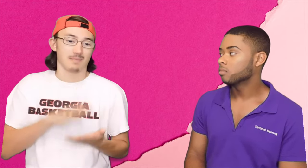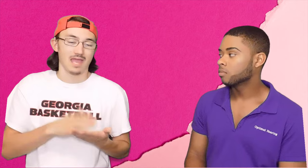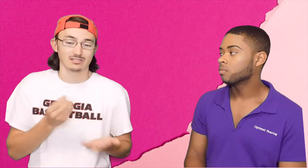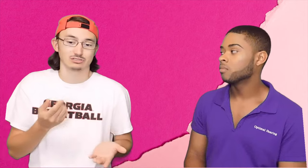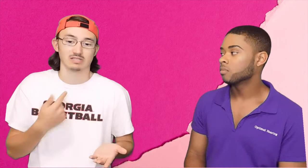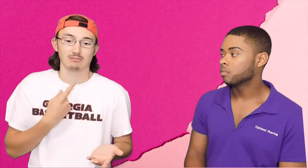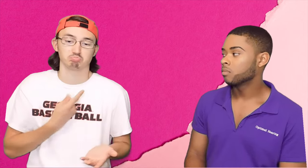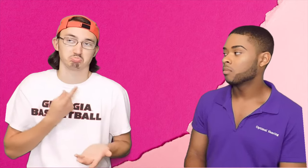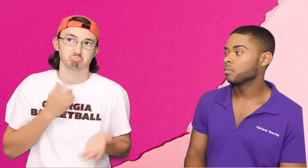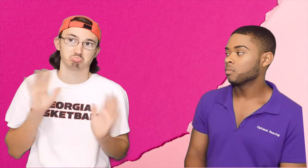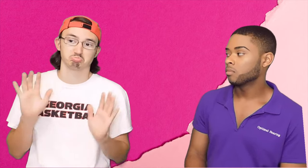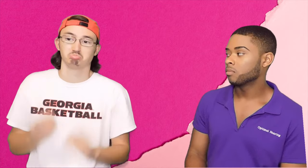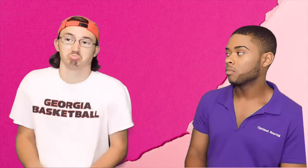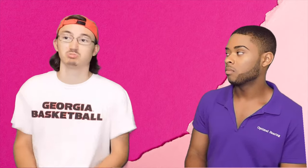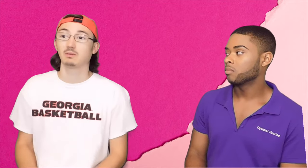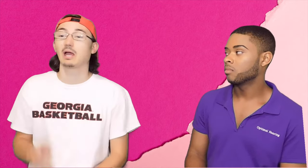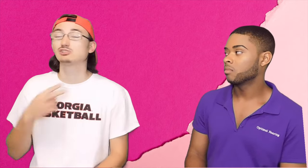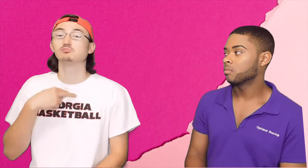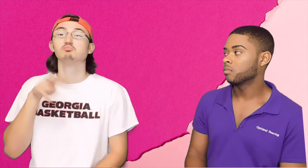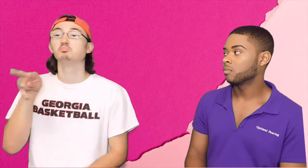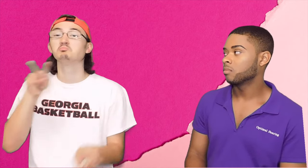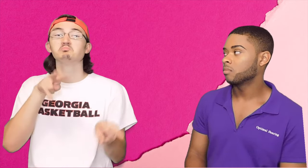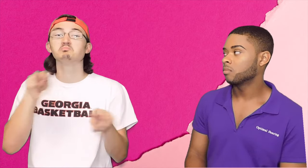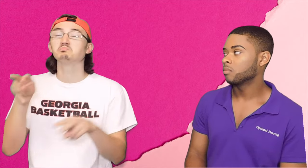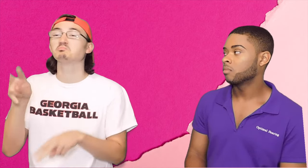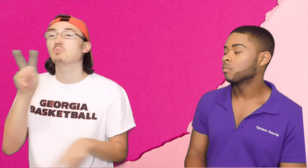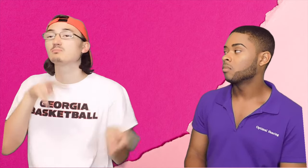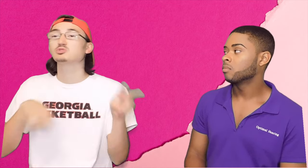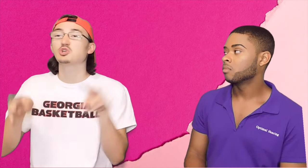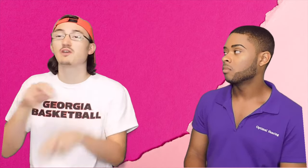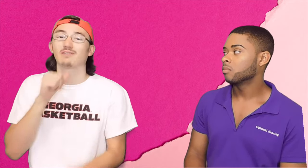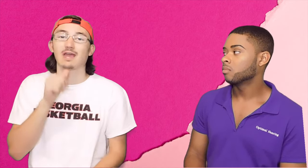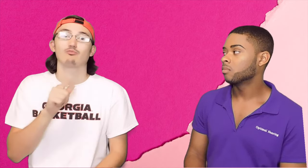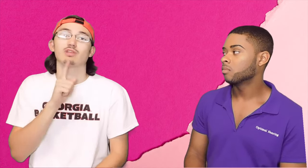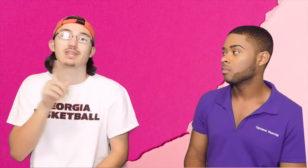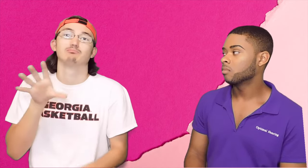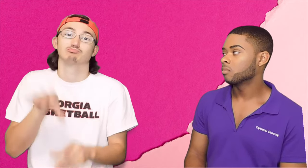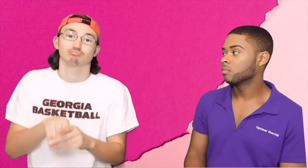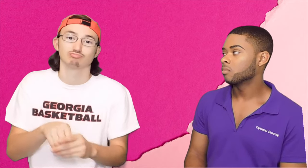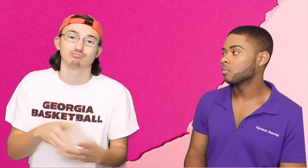Me being independent it's not so bad. I just observe and watch things.